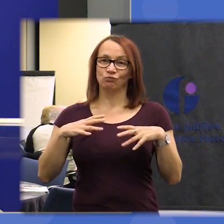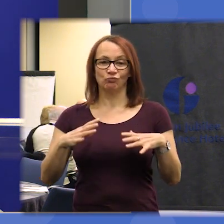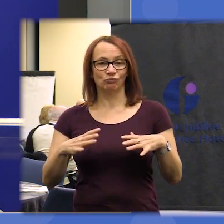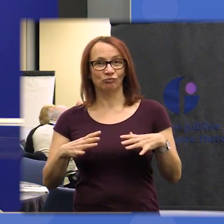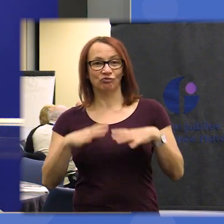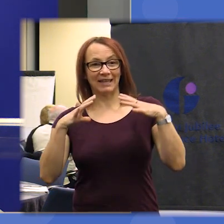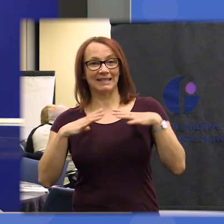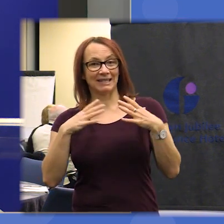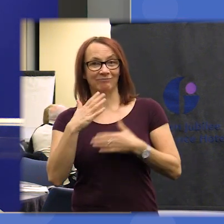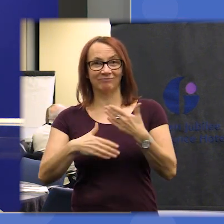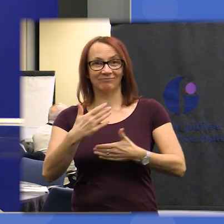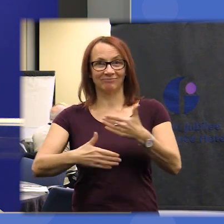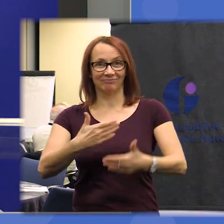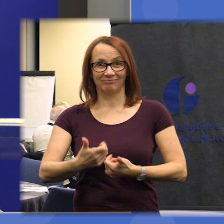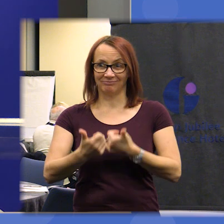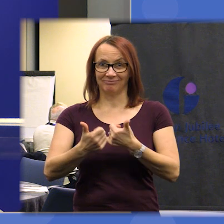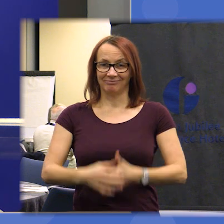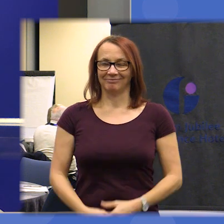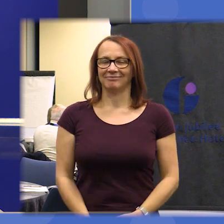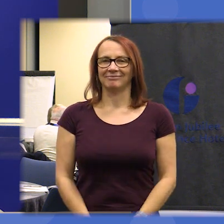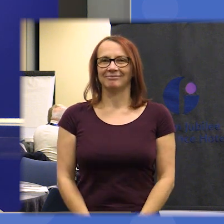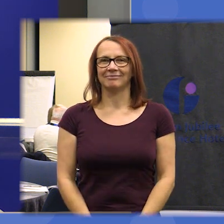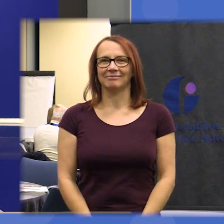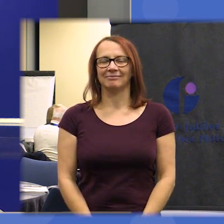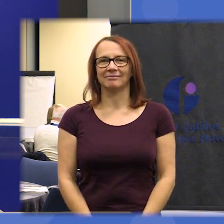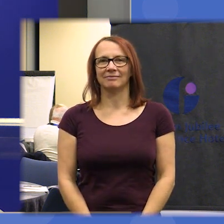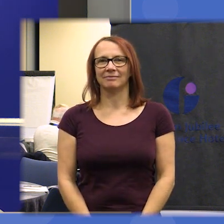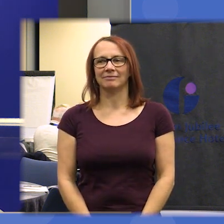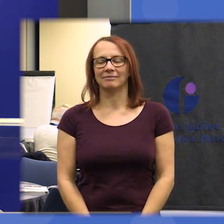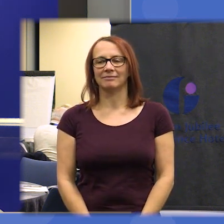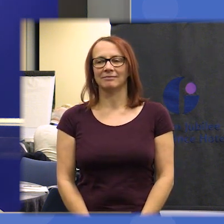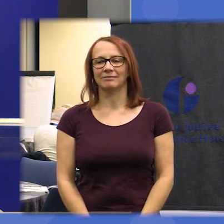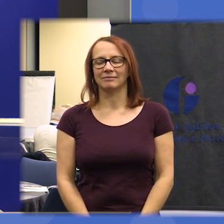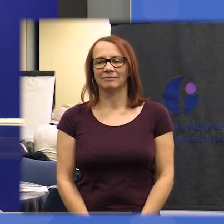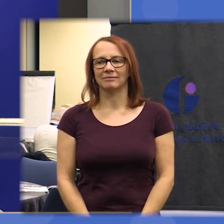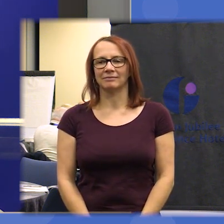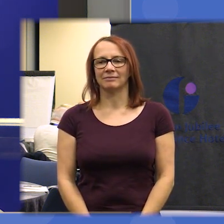to take on the tasks in hand and I just wanted to first of all pass on my